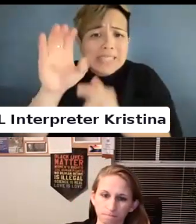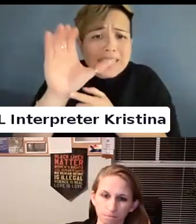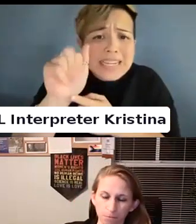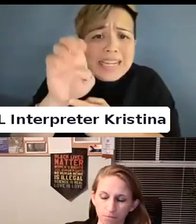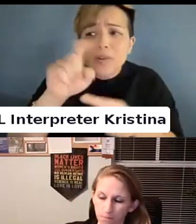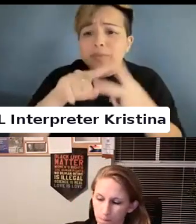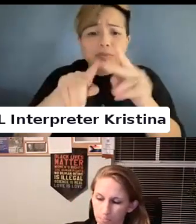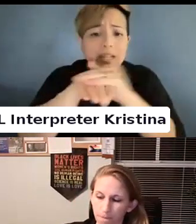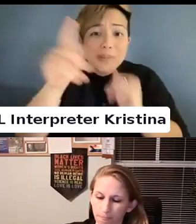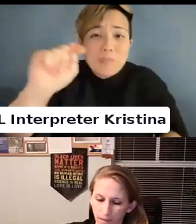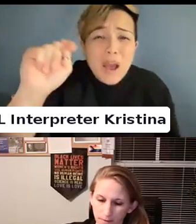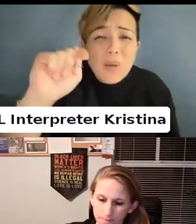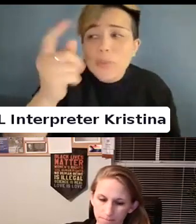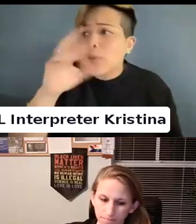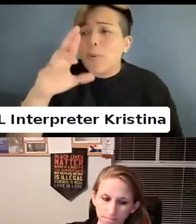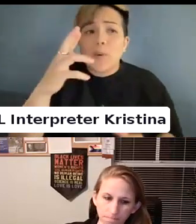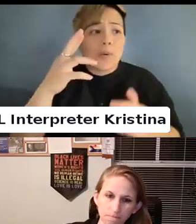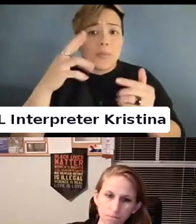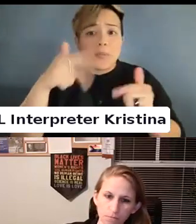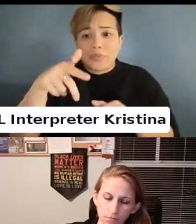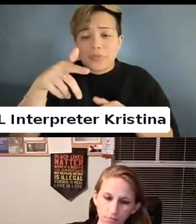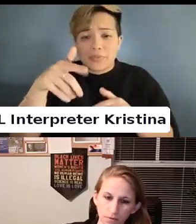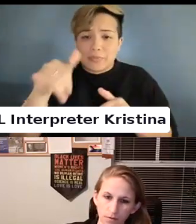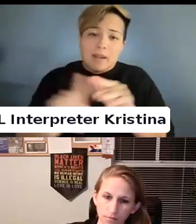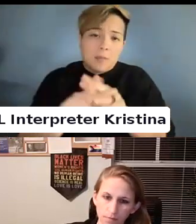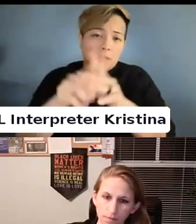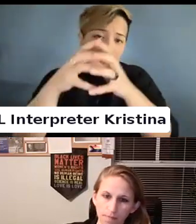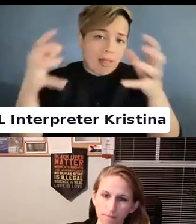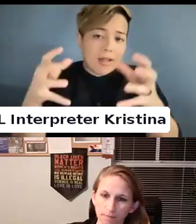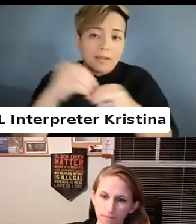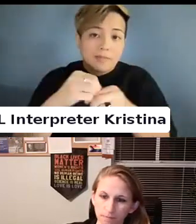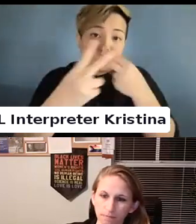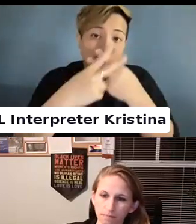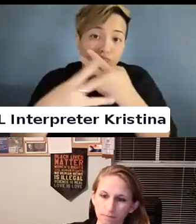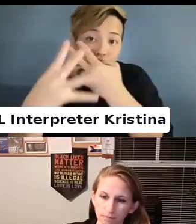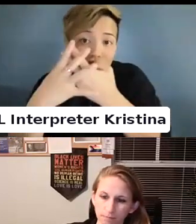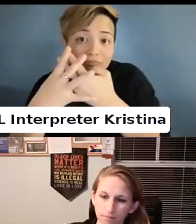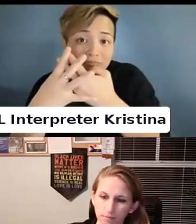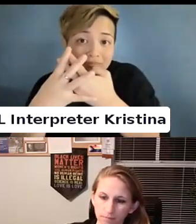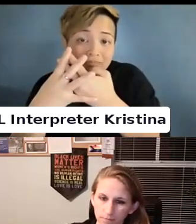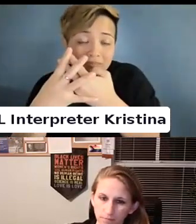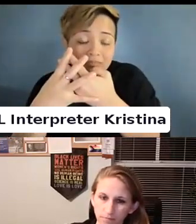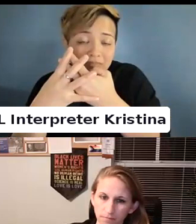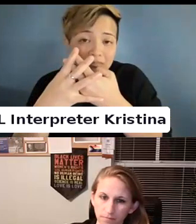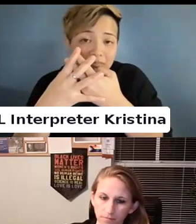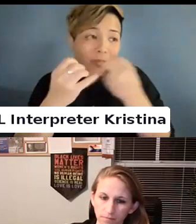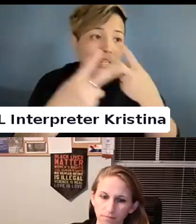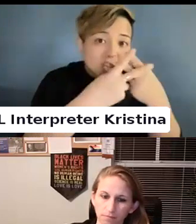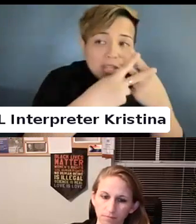Accessing bathrooms. This comes up a lot in prisons, in jails. So.